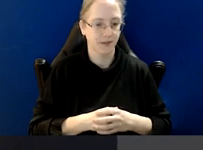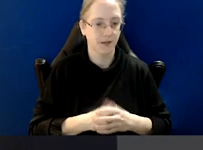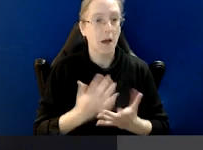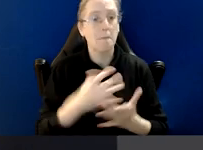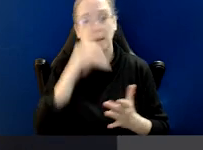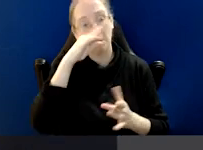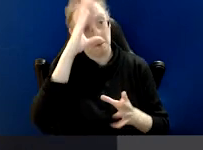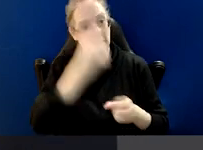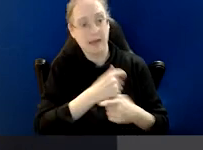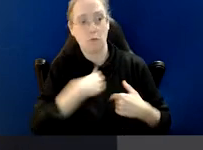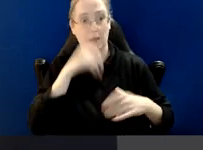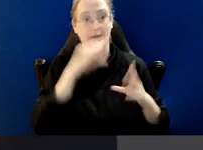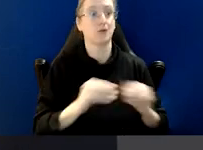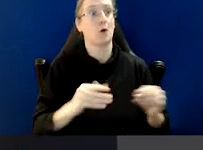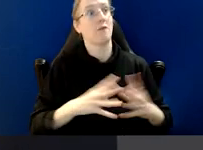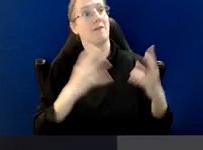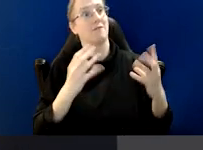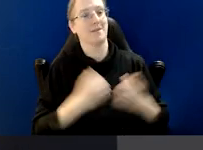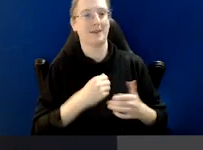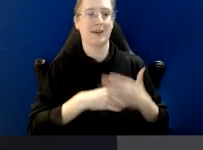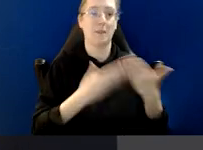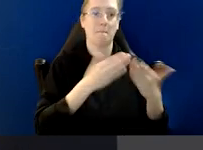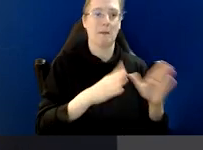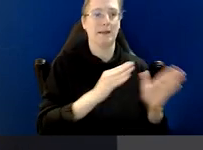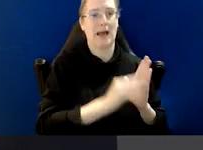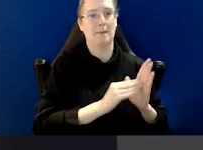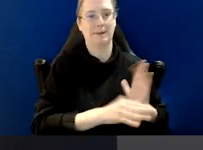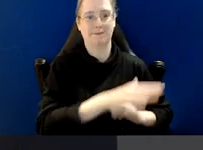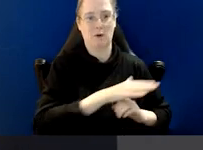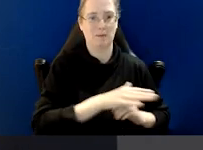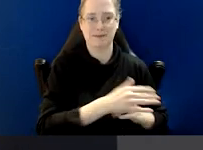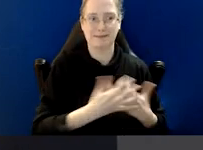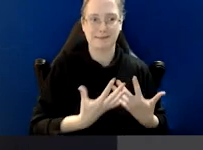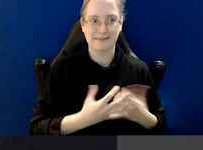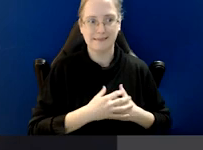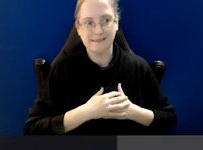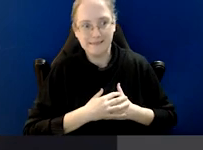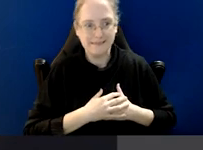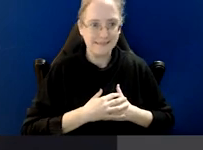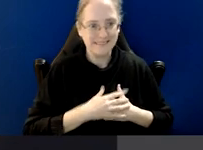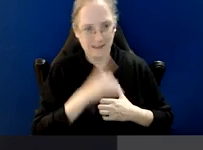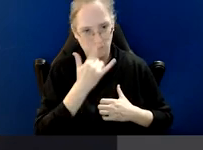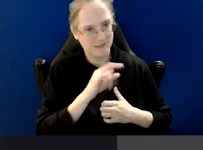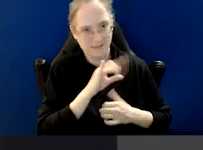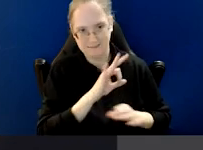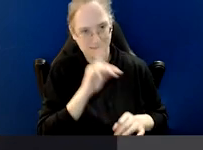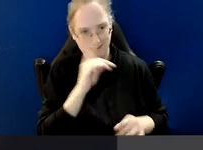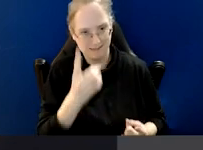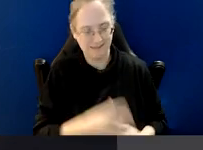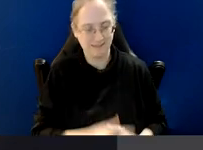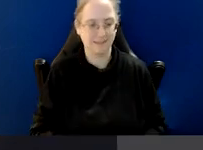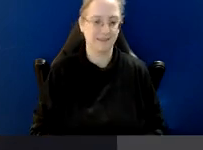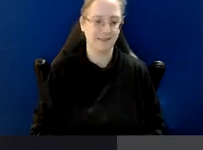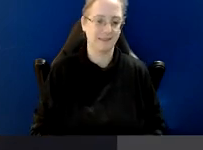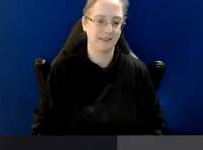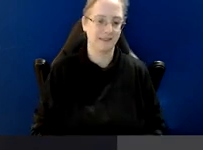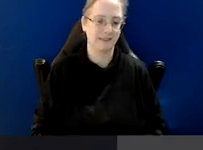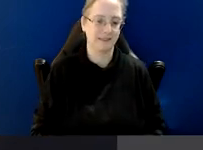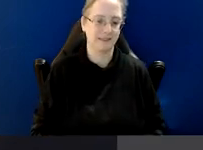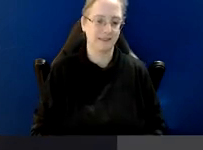Many seem to believe that we can solve every problem in the public administration of the Commonwealth. Unfortunately, we can't.